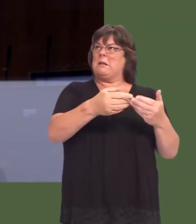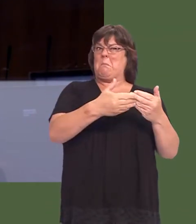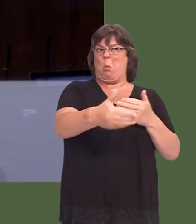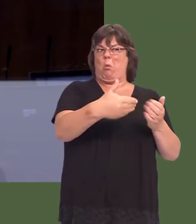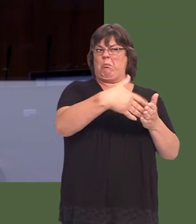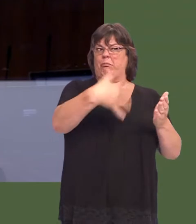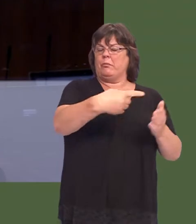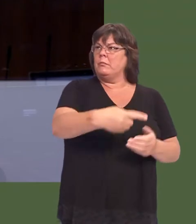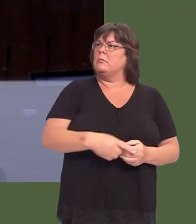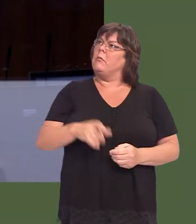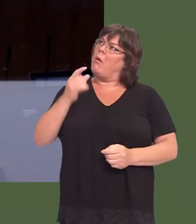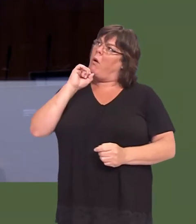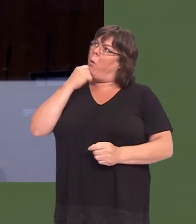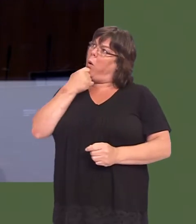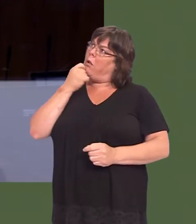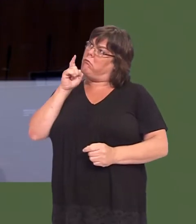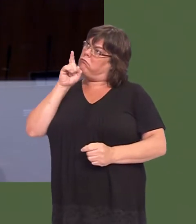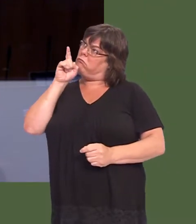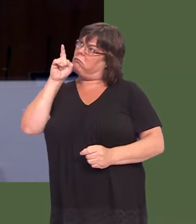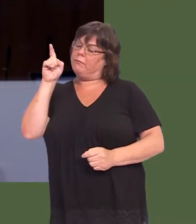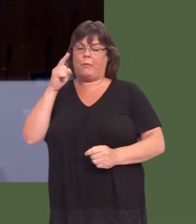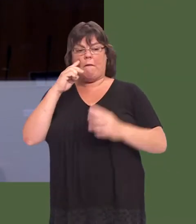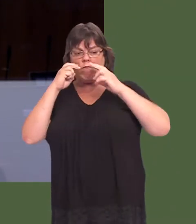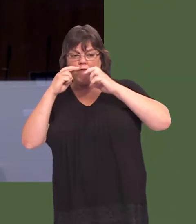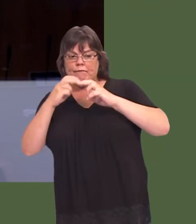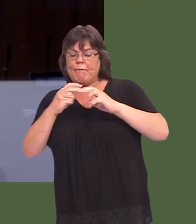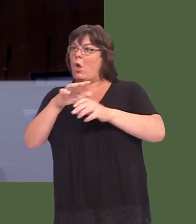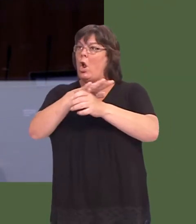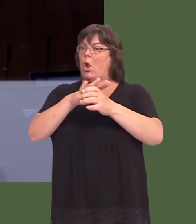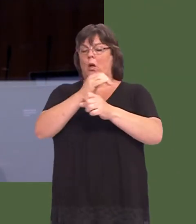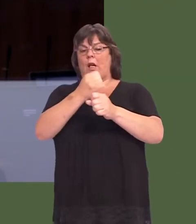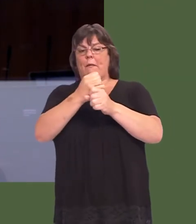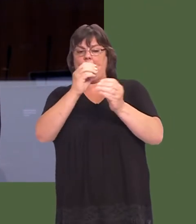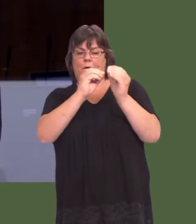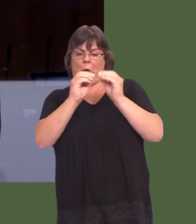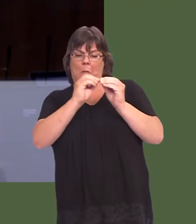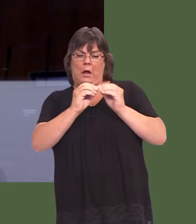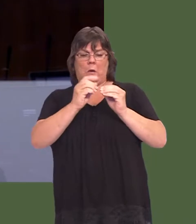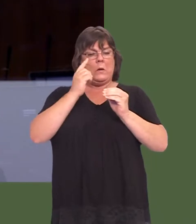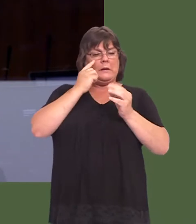Will you undertake to revisit the local government funding formula to see whether greater weighting